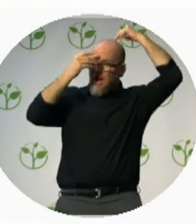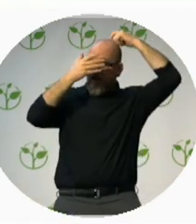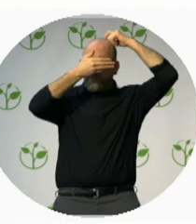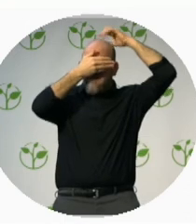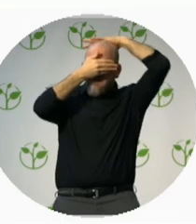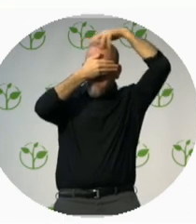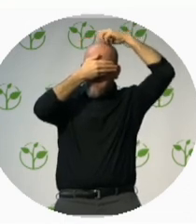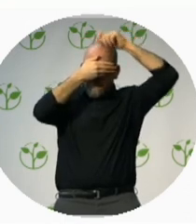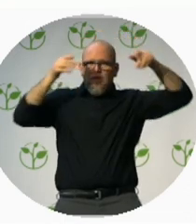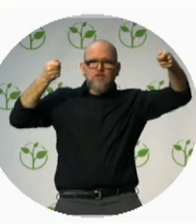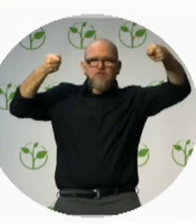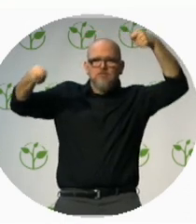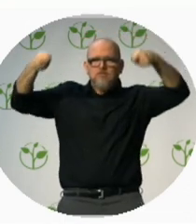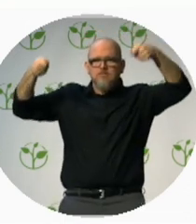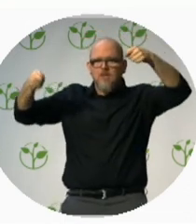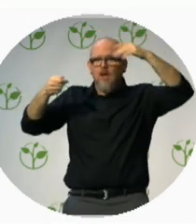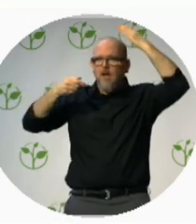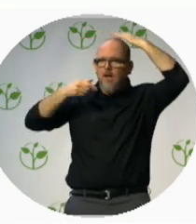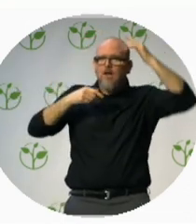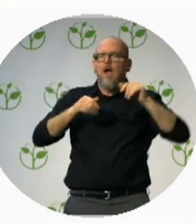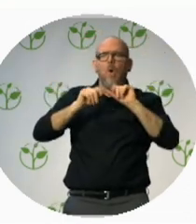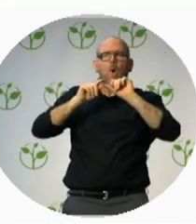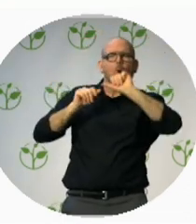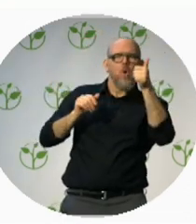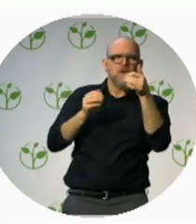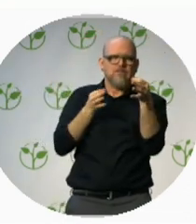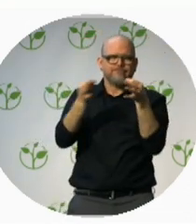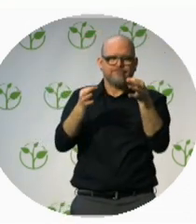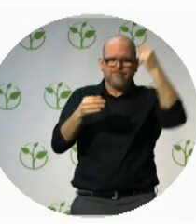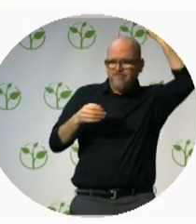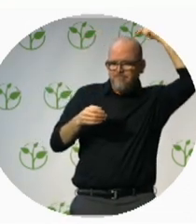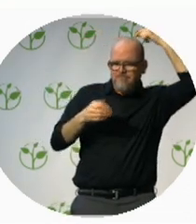appreciating the world around them and that that visual brain does light up.